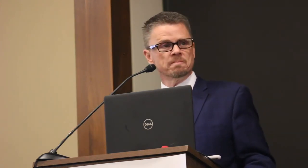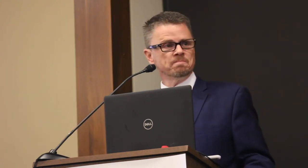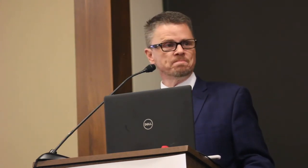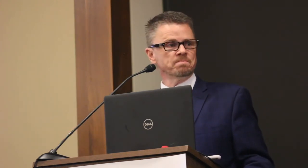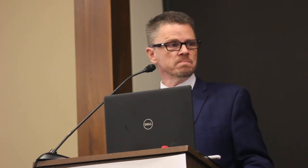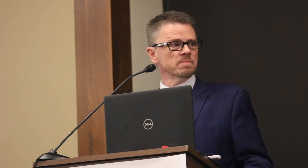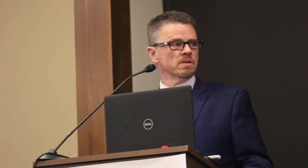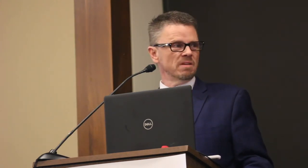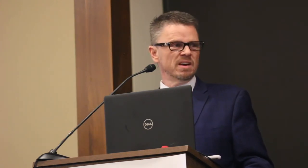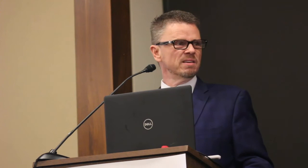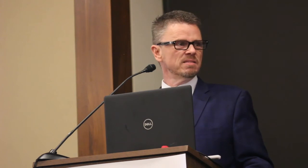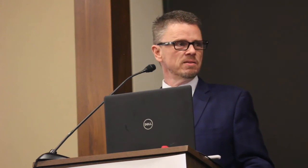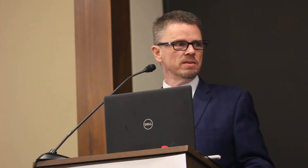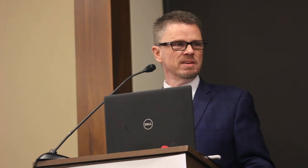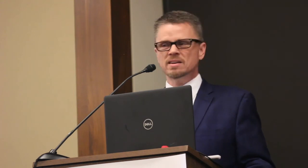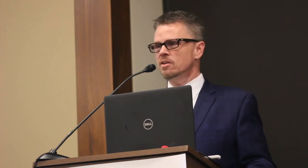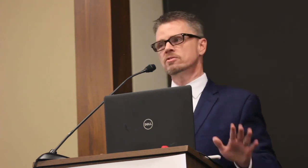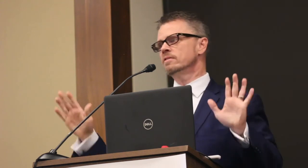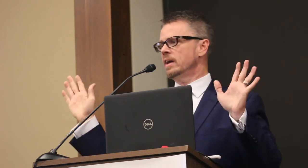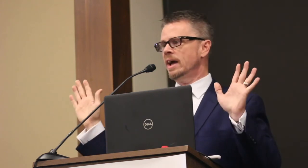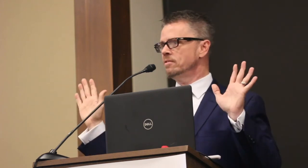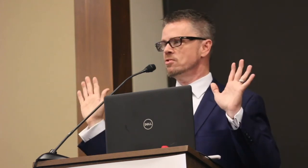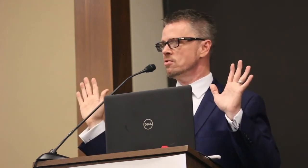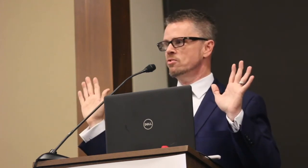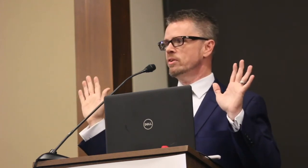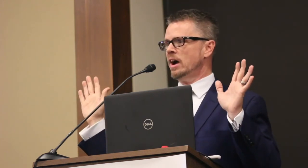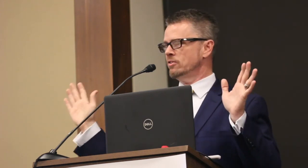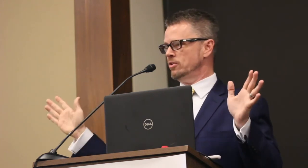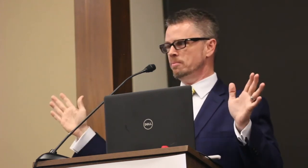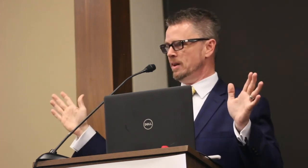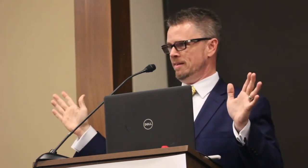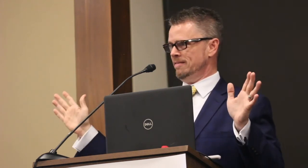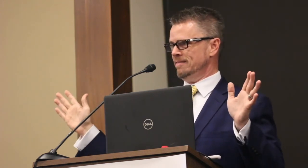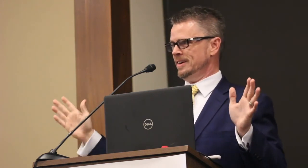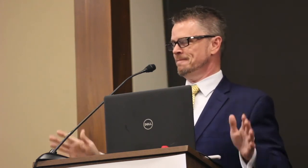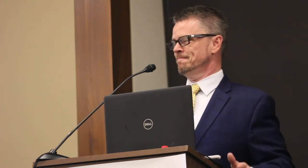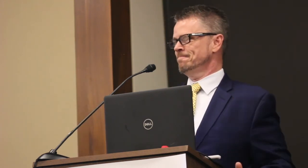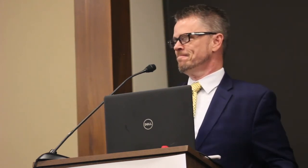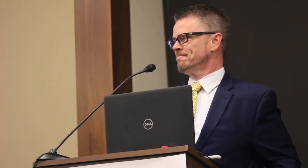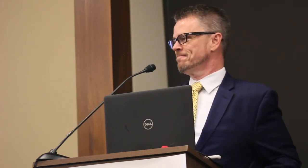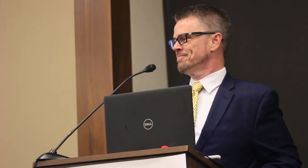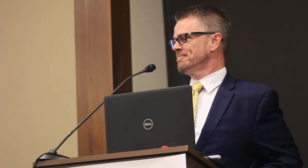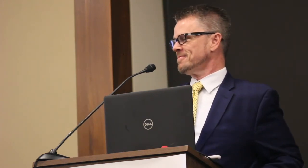Others of you have, you’re just too tired to admit it.